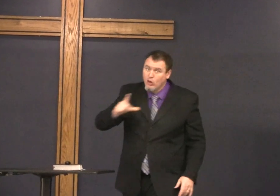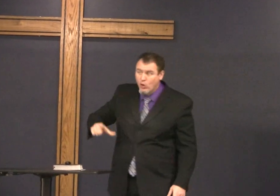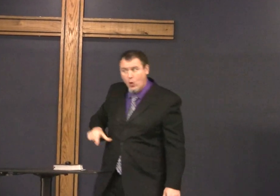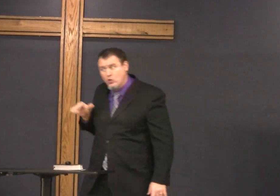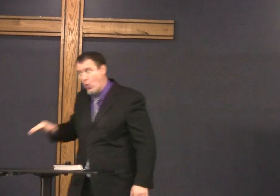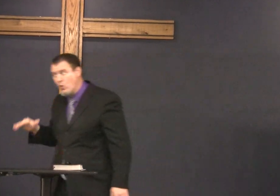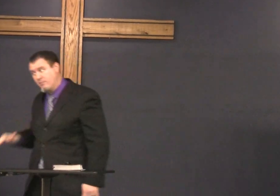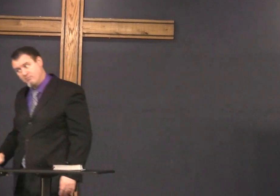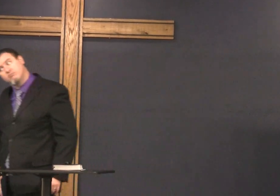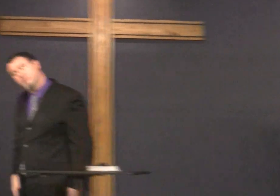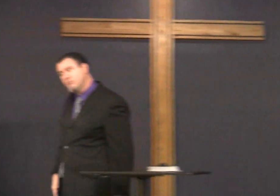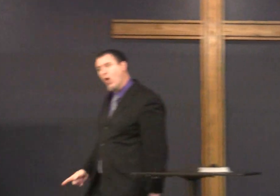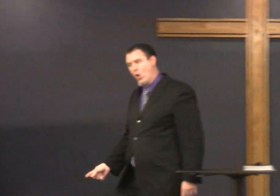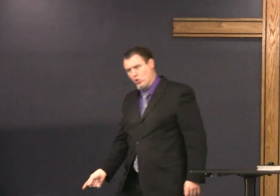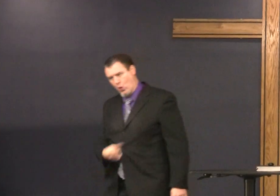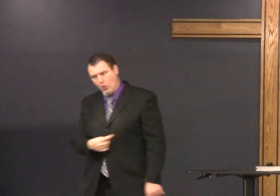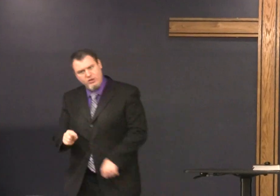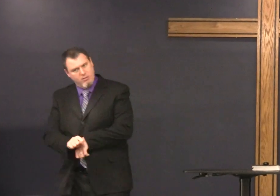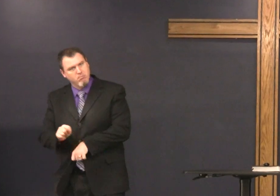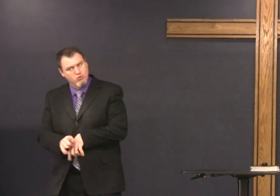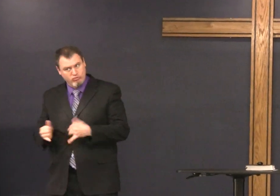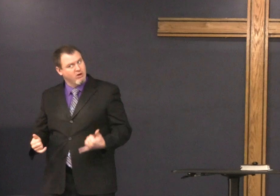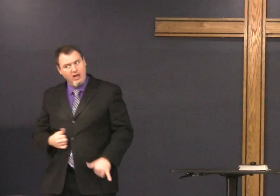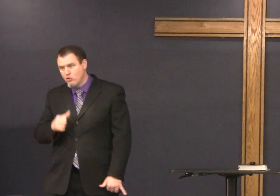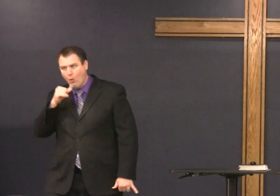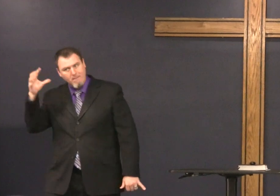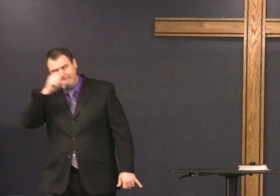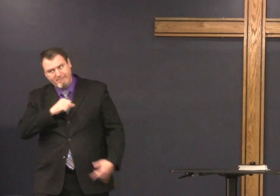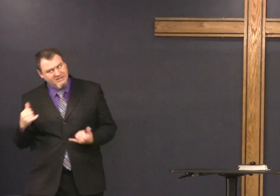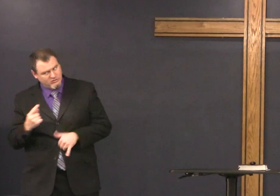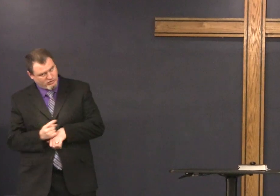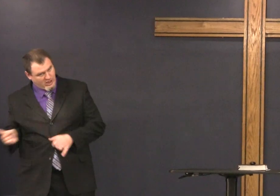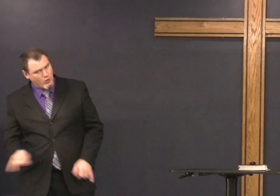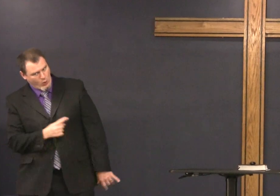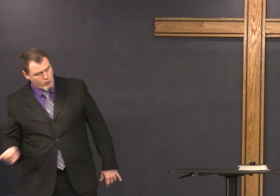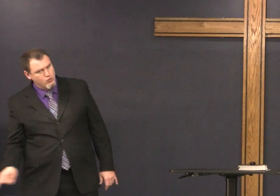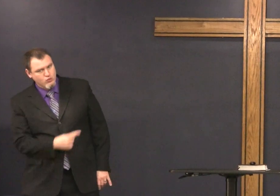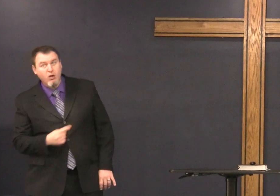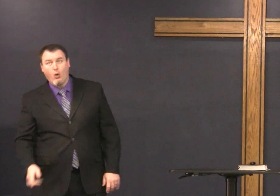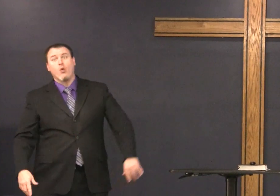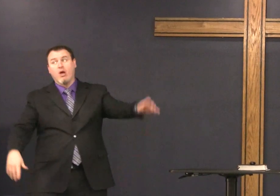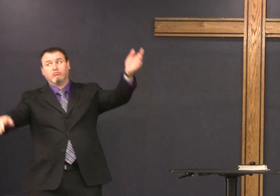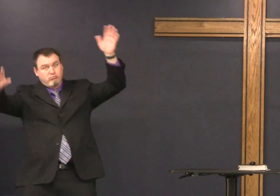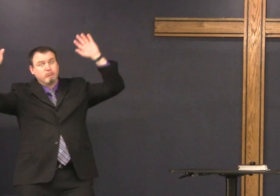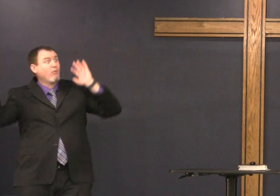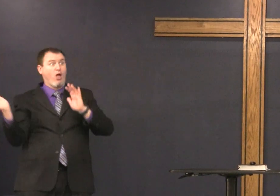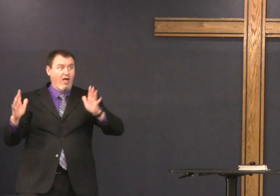so that it happened one day seeming came to the temple by the spirit he said don't miss this day